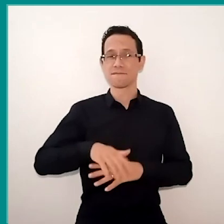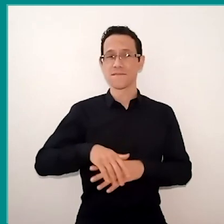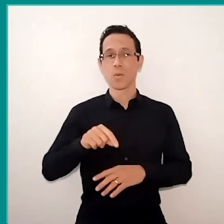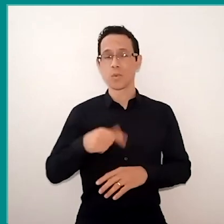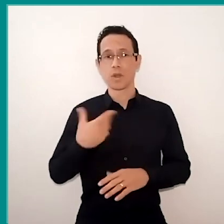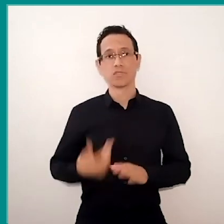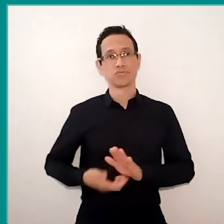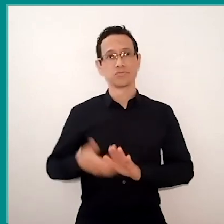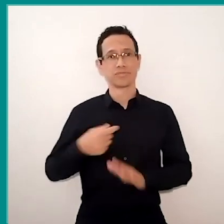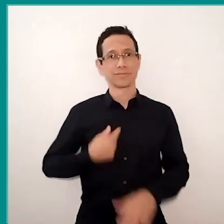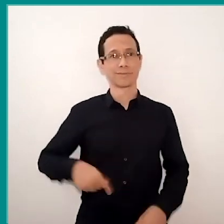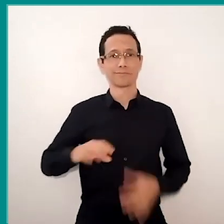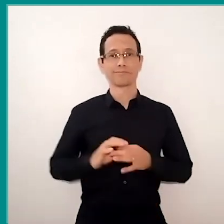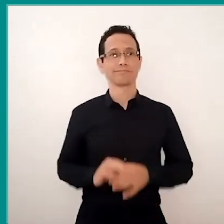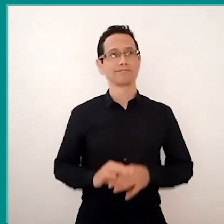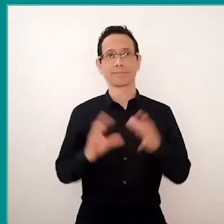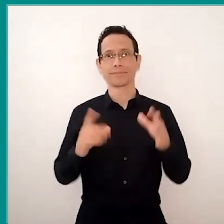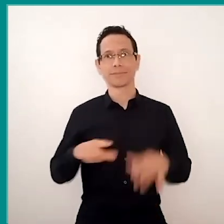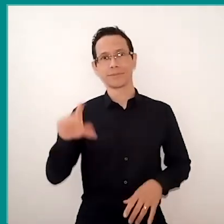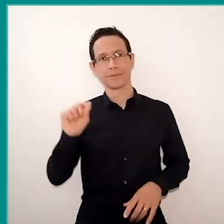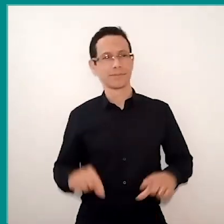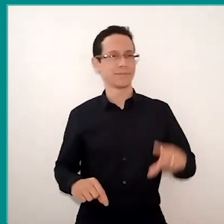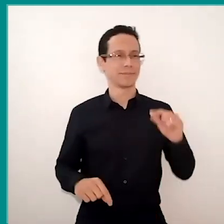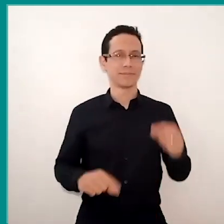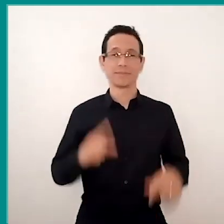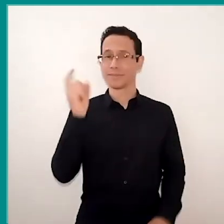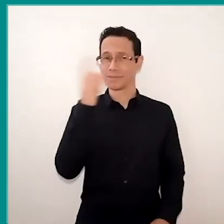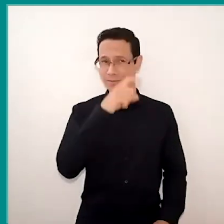the freedom, the power of choice, we are being led,